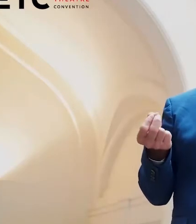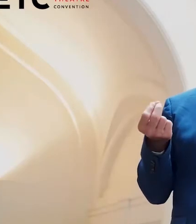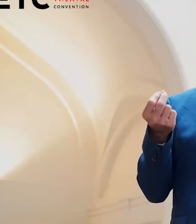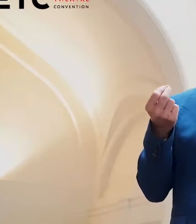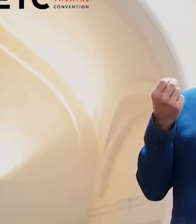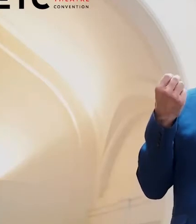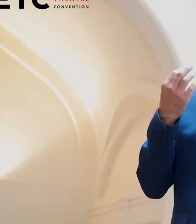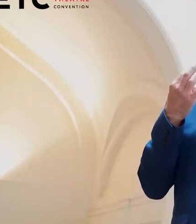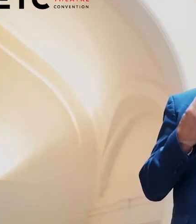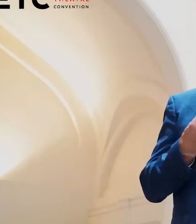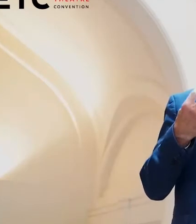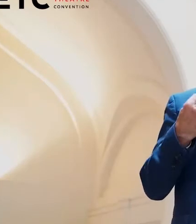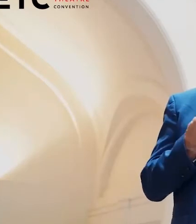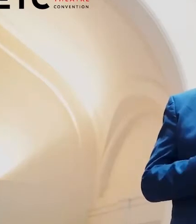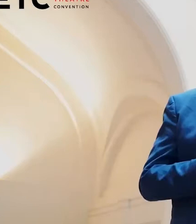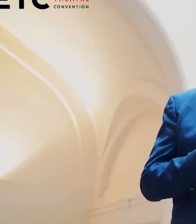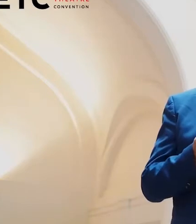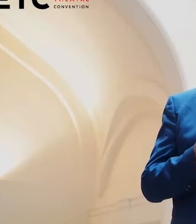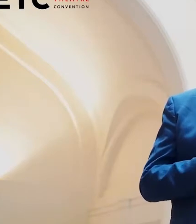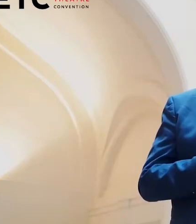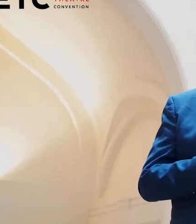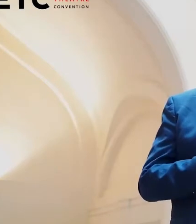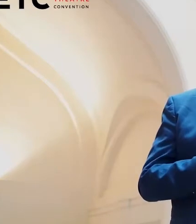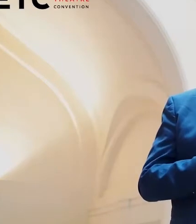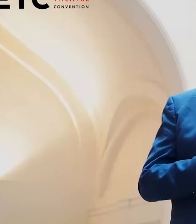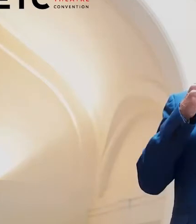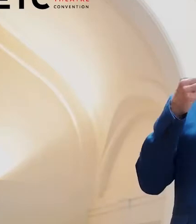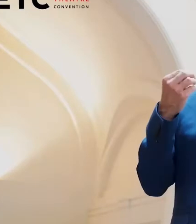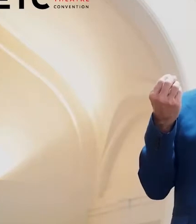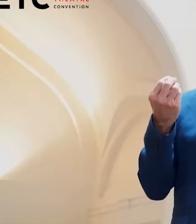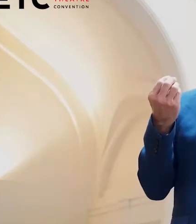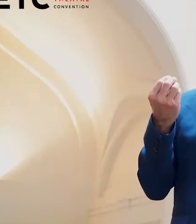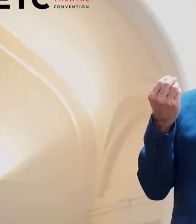of all four-year program, ENGAGE,